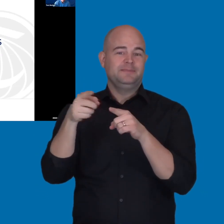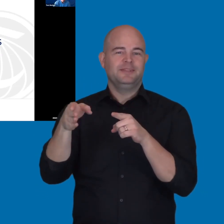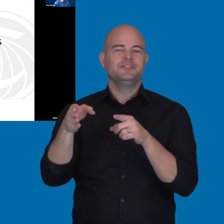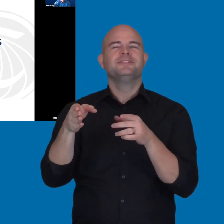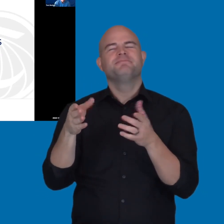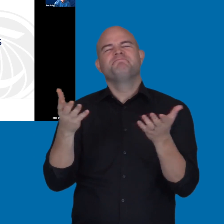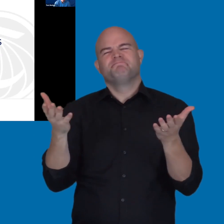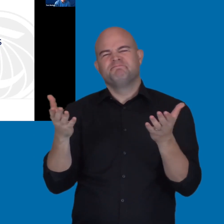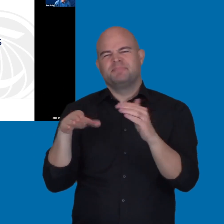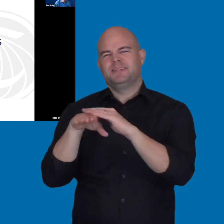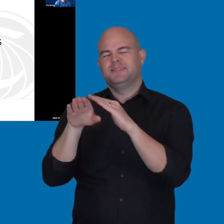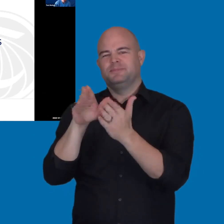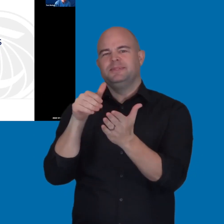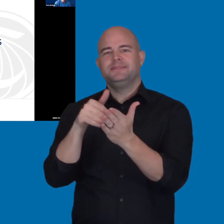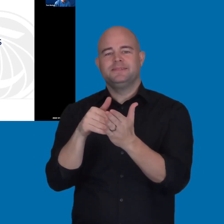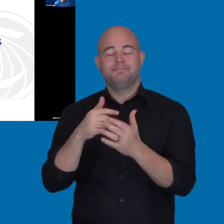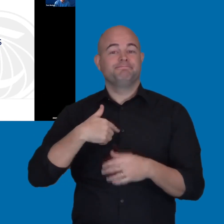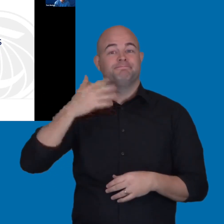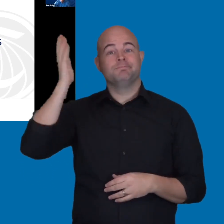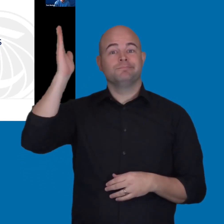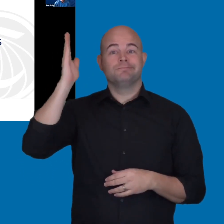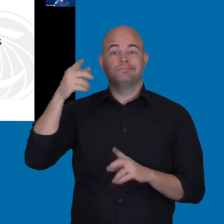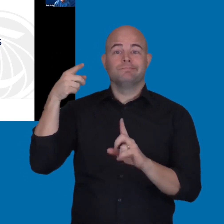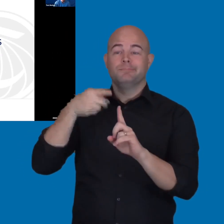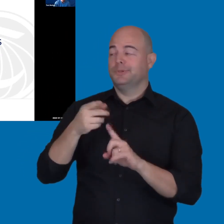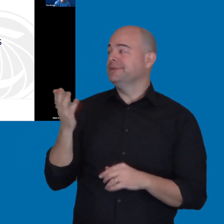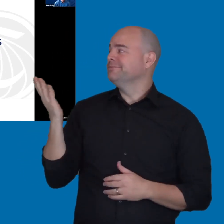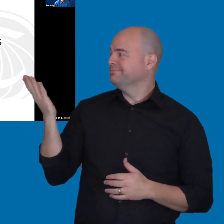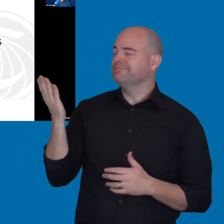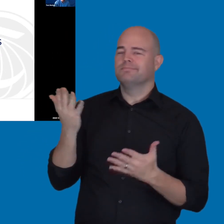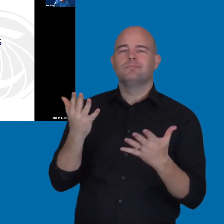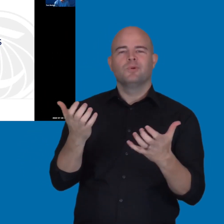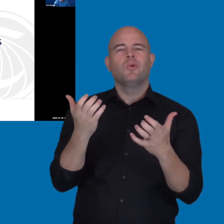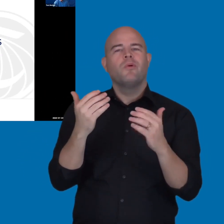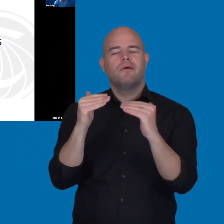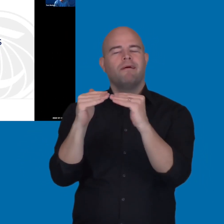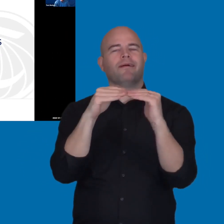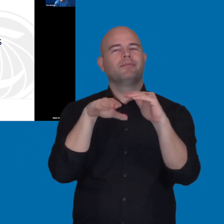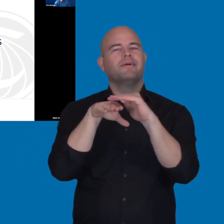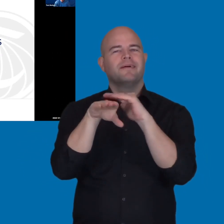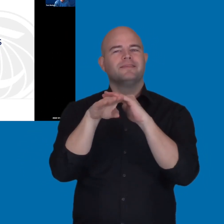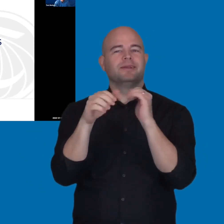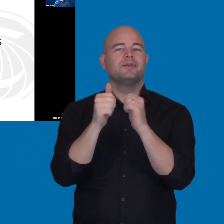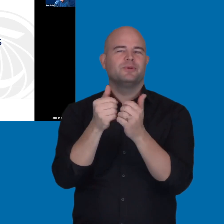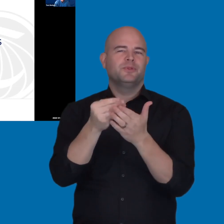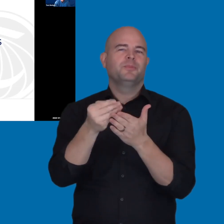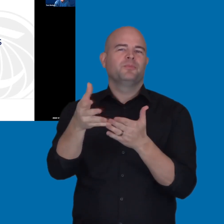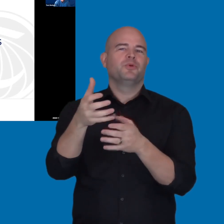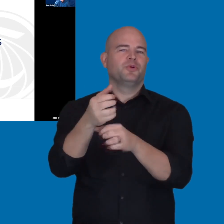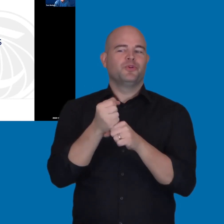And my presentation is on ensuring equitable access with accessible procurement processes. So, let's get started.